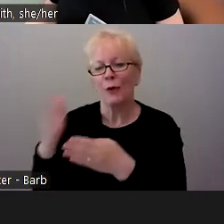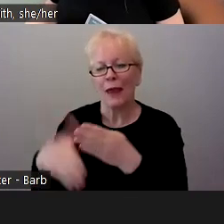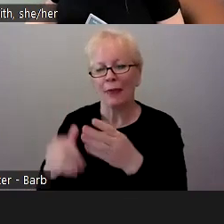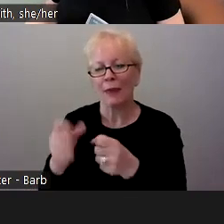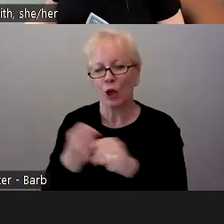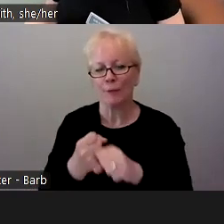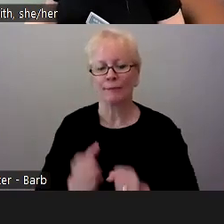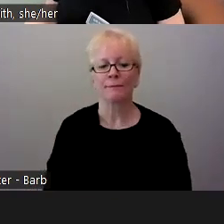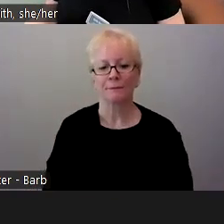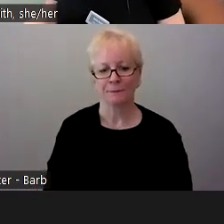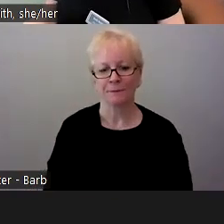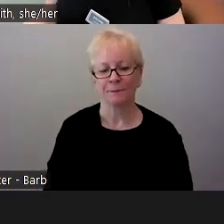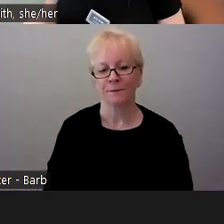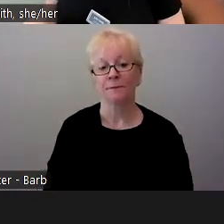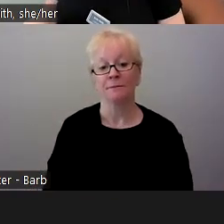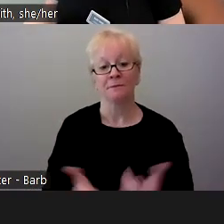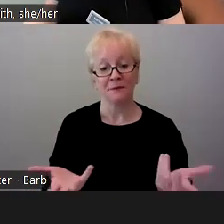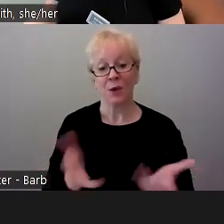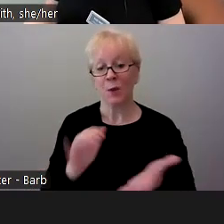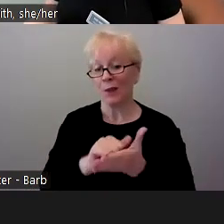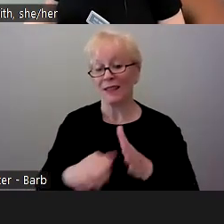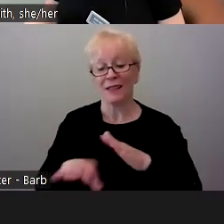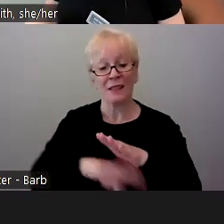So really, essentially that's kind of the basics of how it all works.